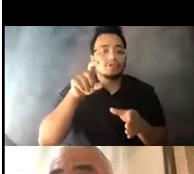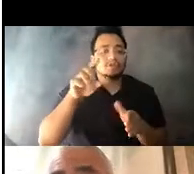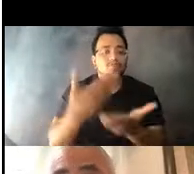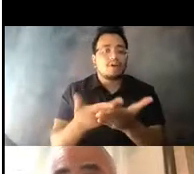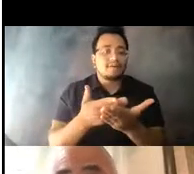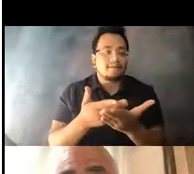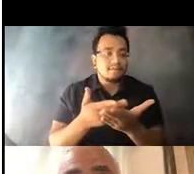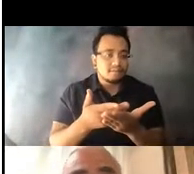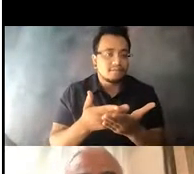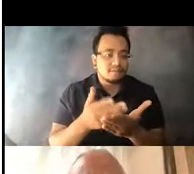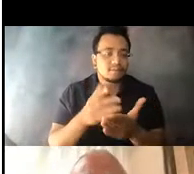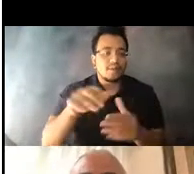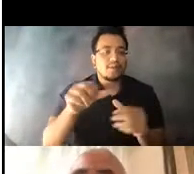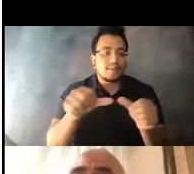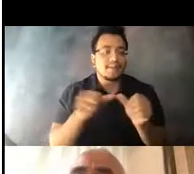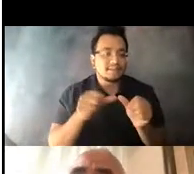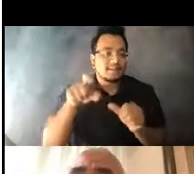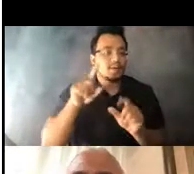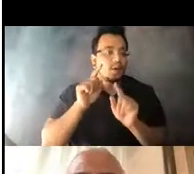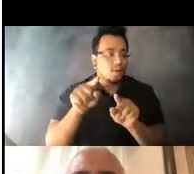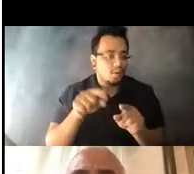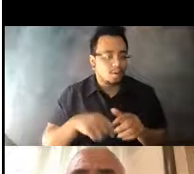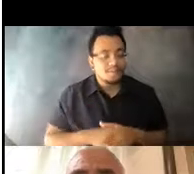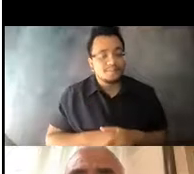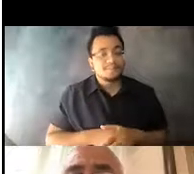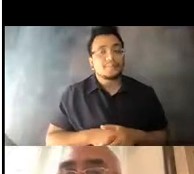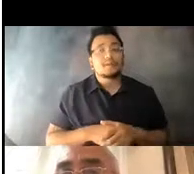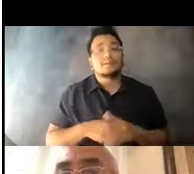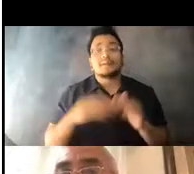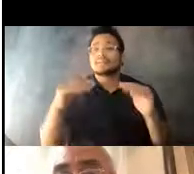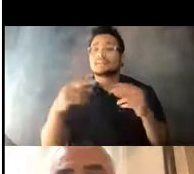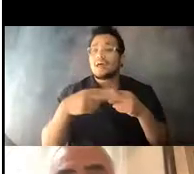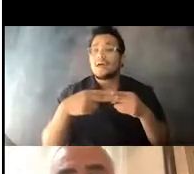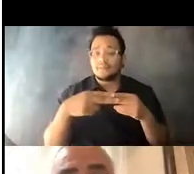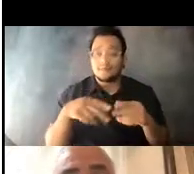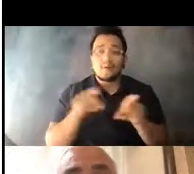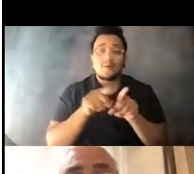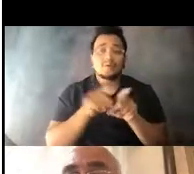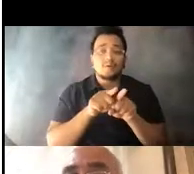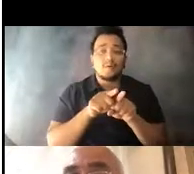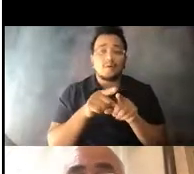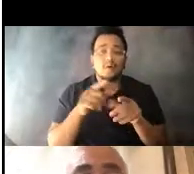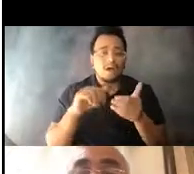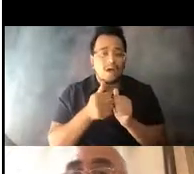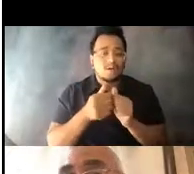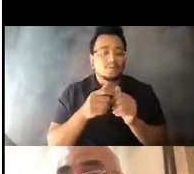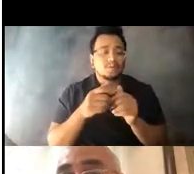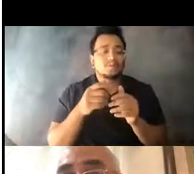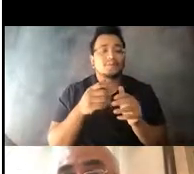14:36:48 Next slide, please. 14:36:57 To make up for the decreased overnight bus service, we increased our GO Nightly program,